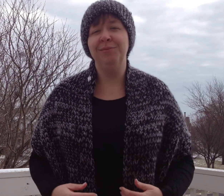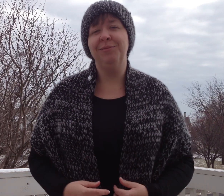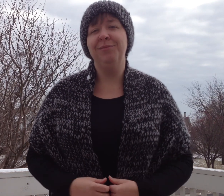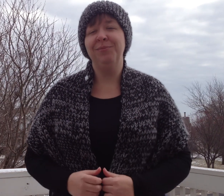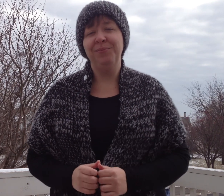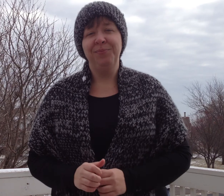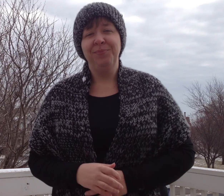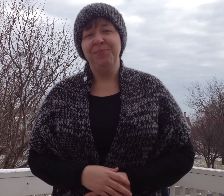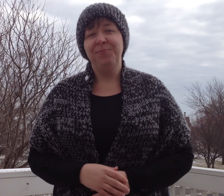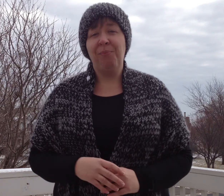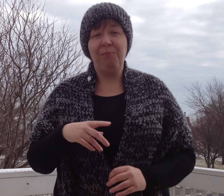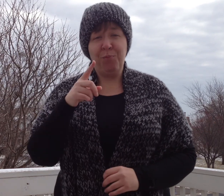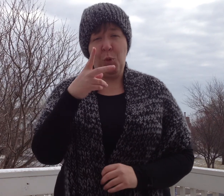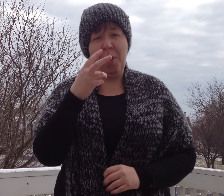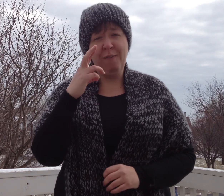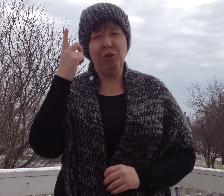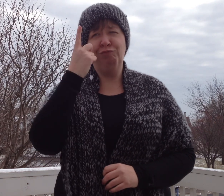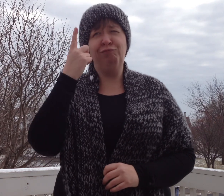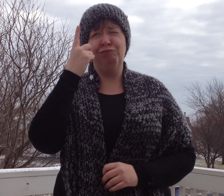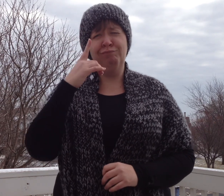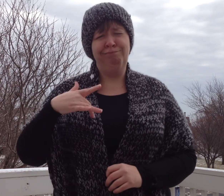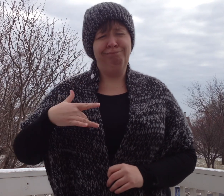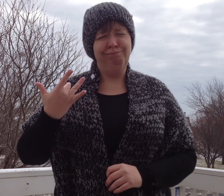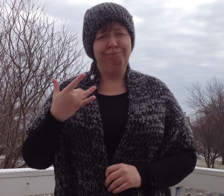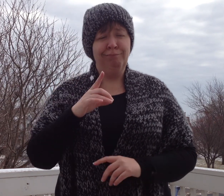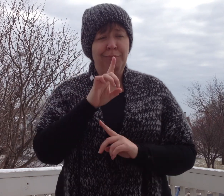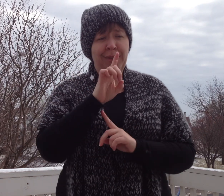Did you ever wonder why D-E-A-F is often associated